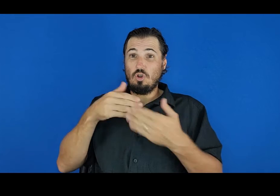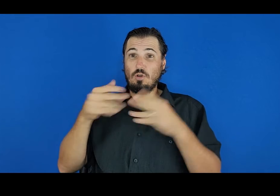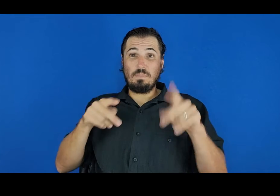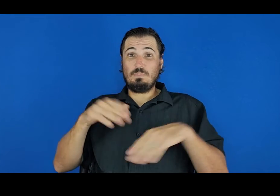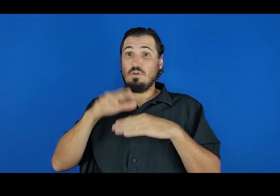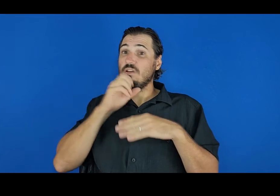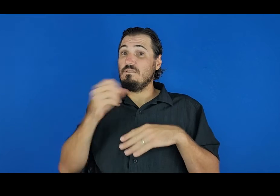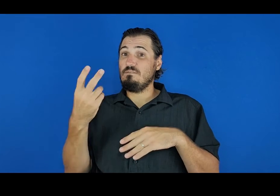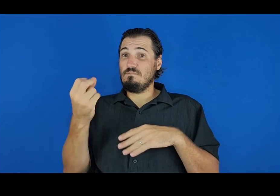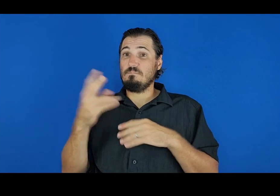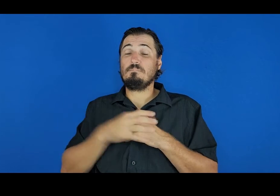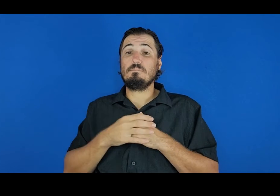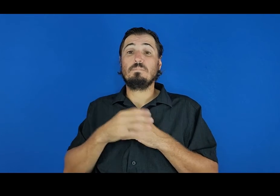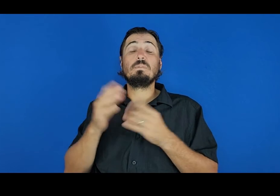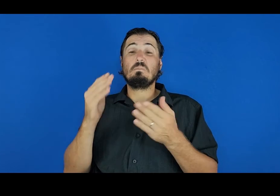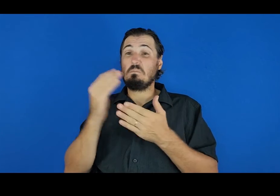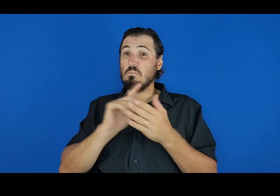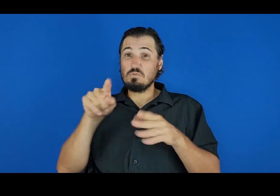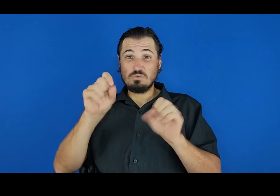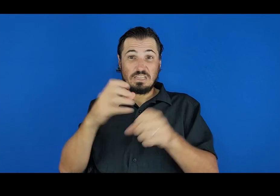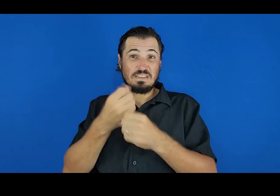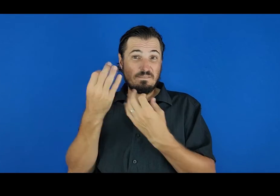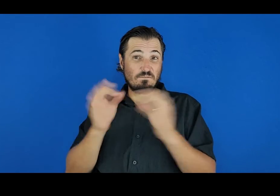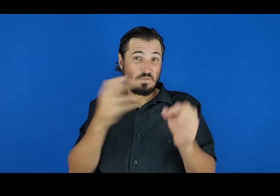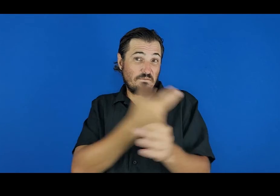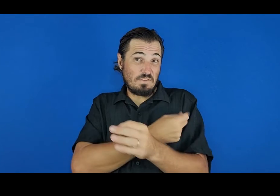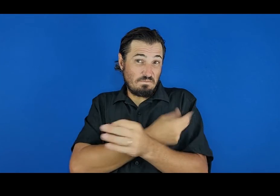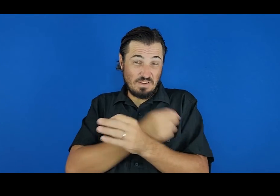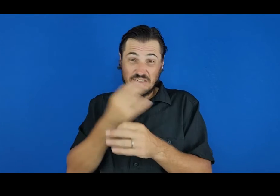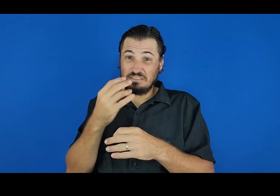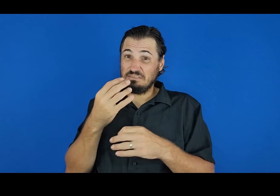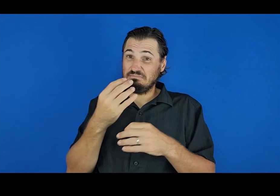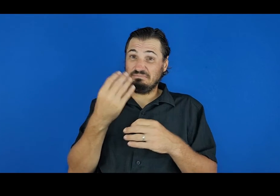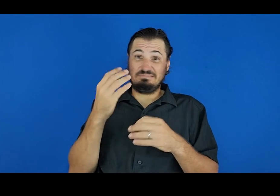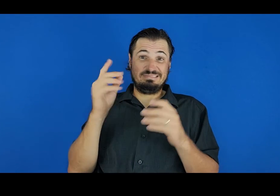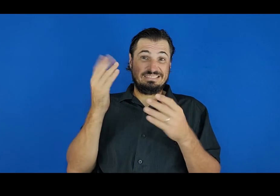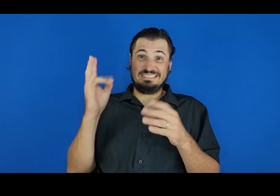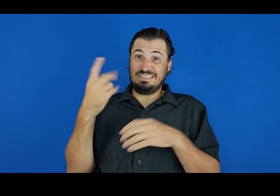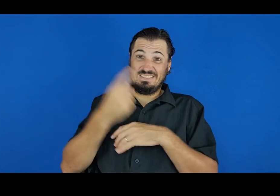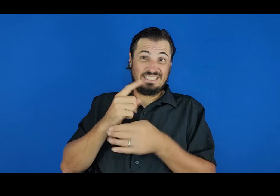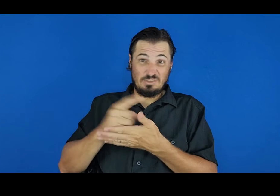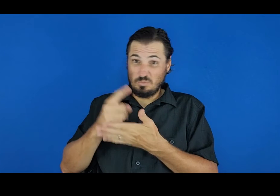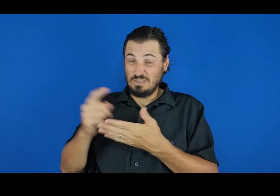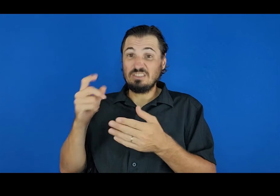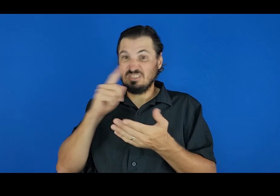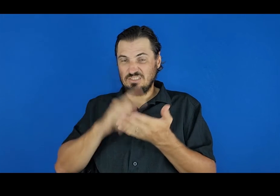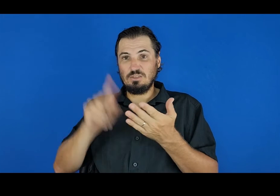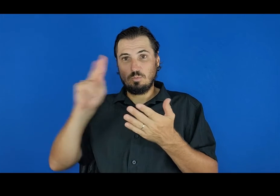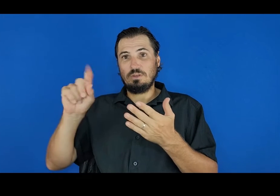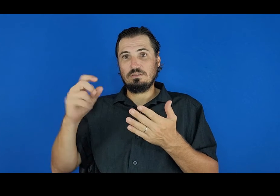older. For a full list of locations where you can get a free vaccine seven days a week, visit Kauai.gov/vaccine.